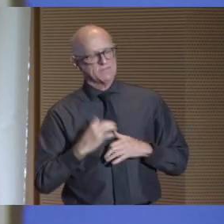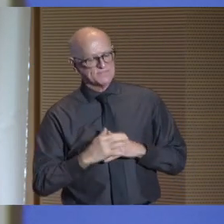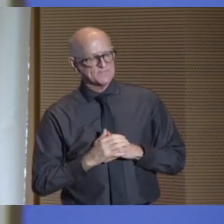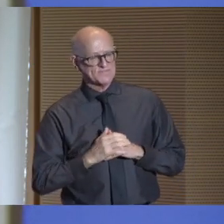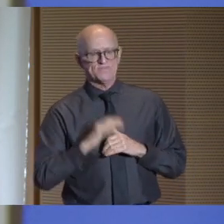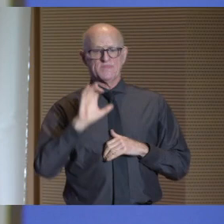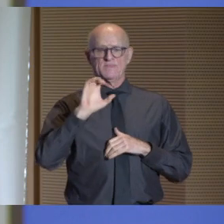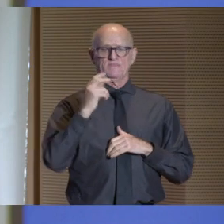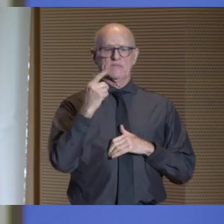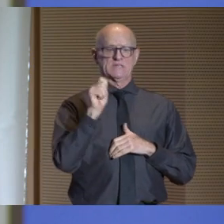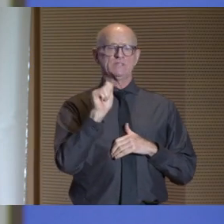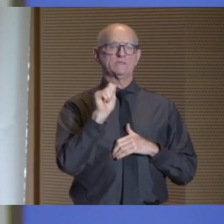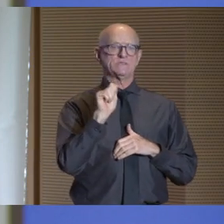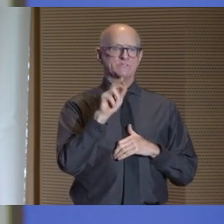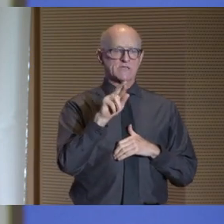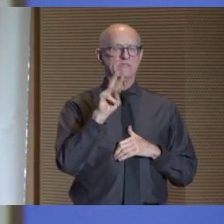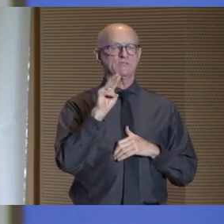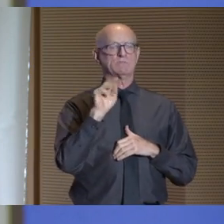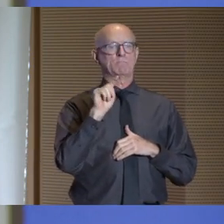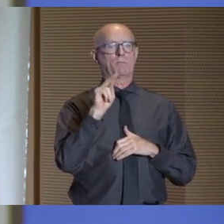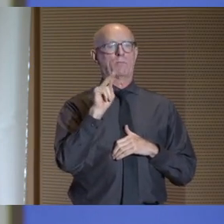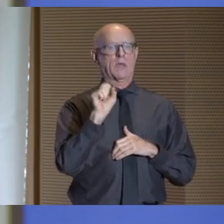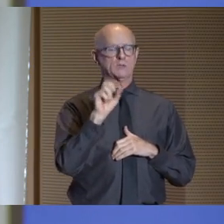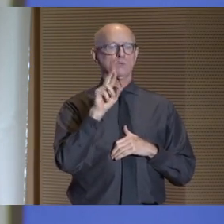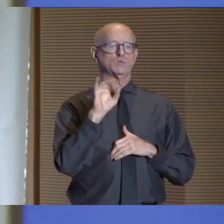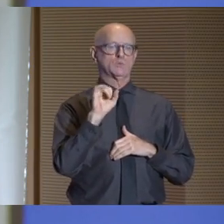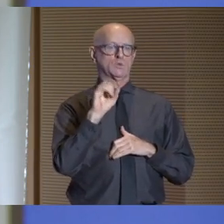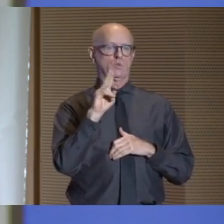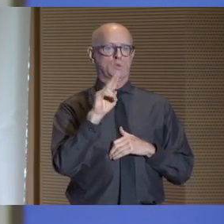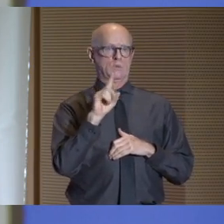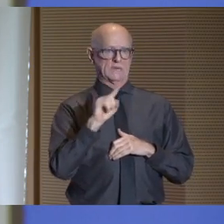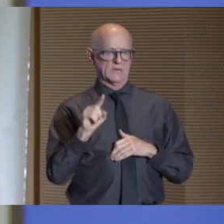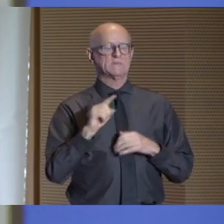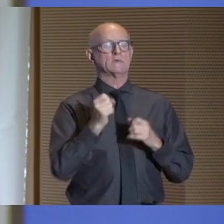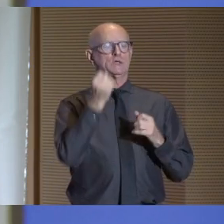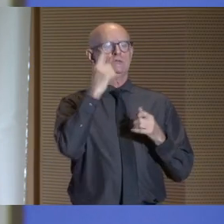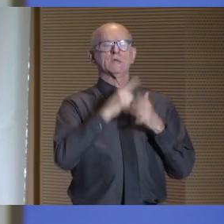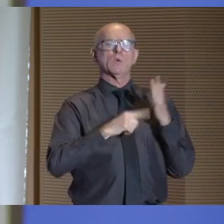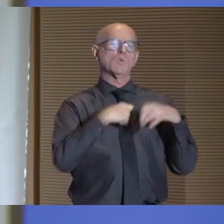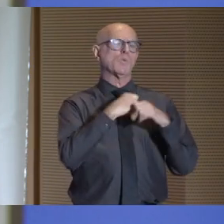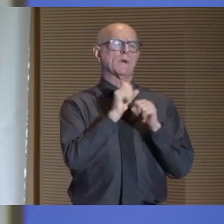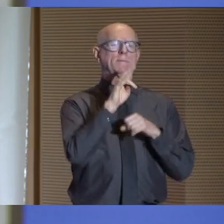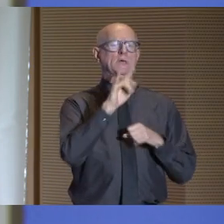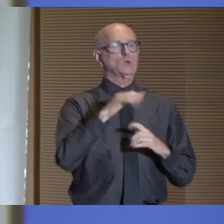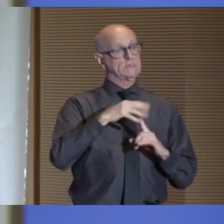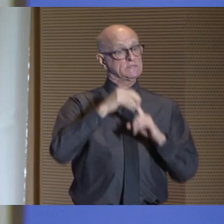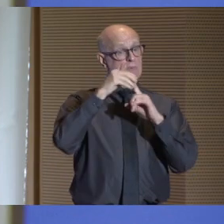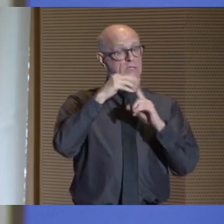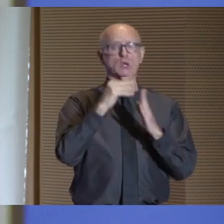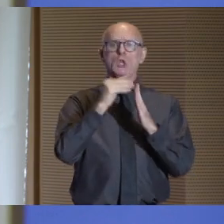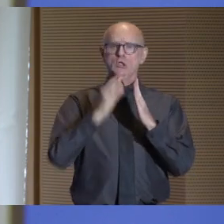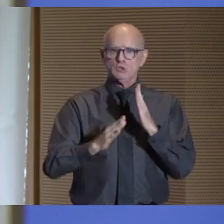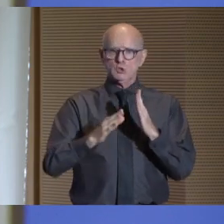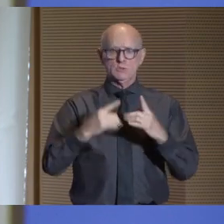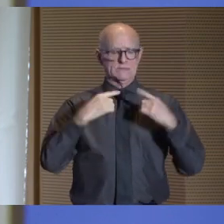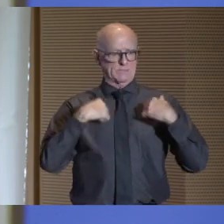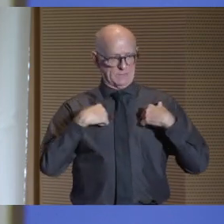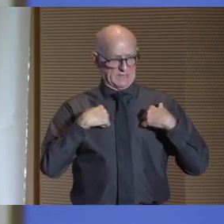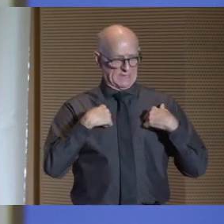Chancellor Matos Rodríguez understands what makes CUNY special is the students -- me, you.